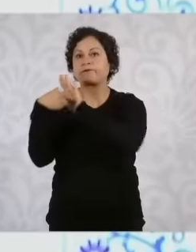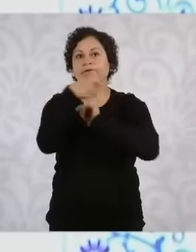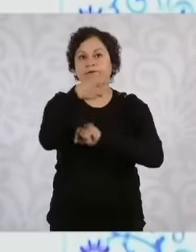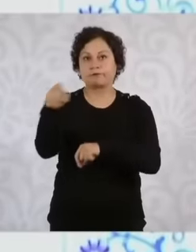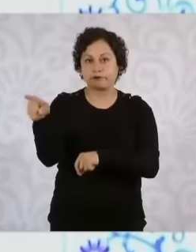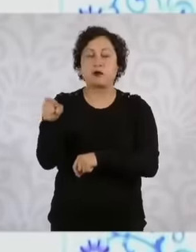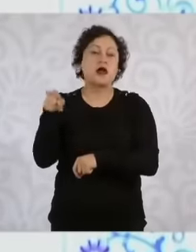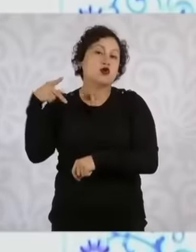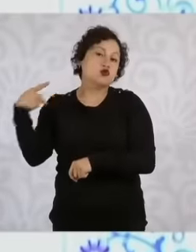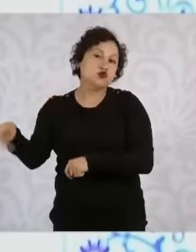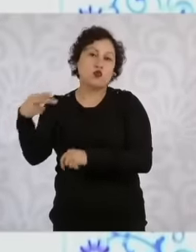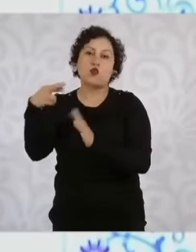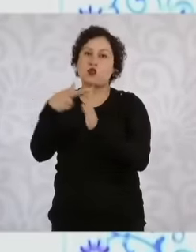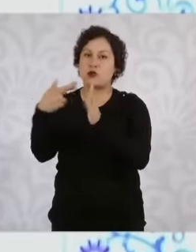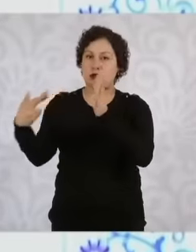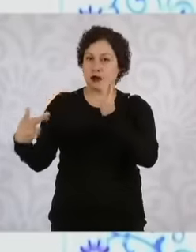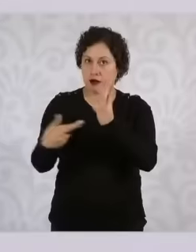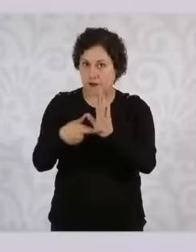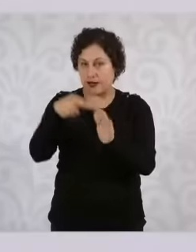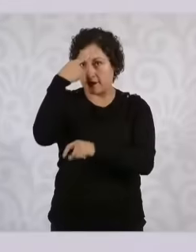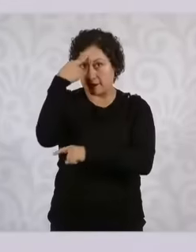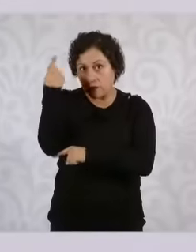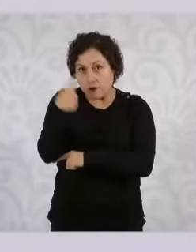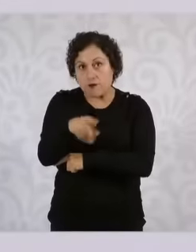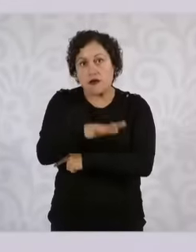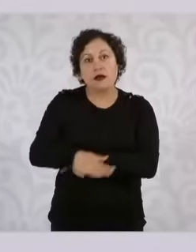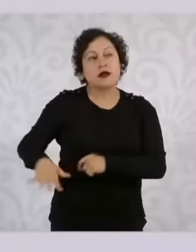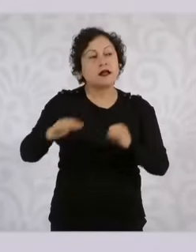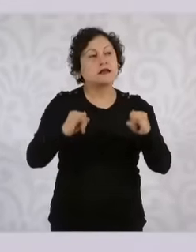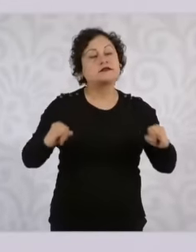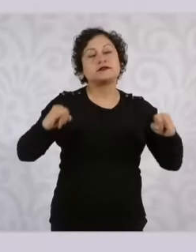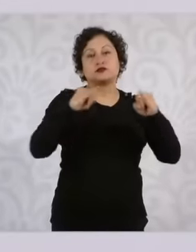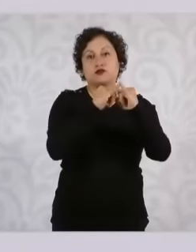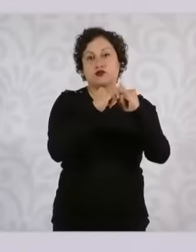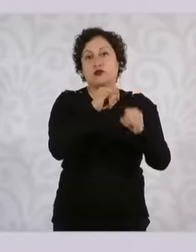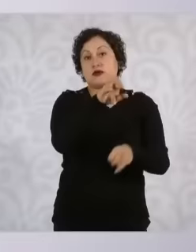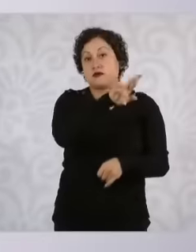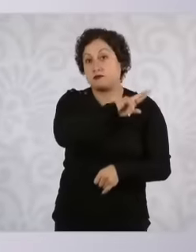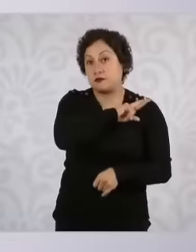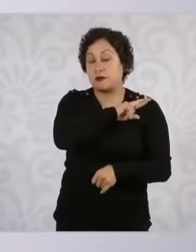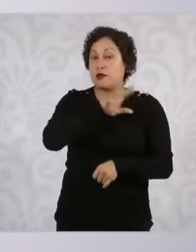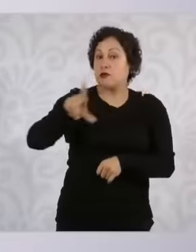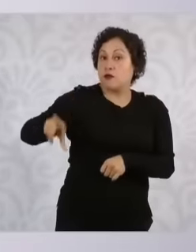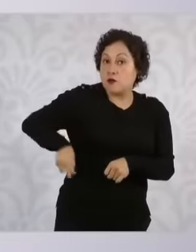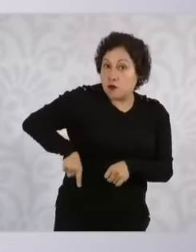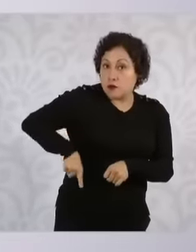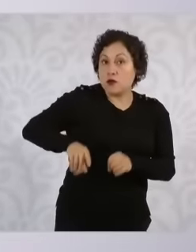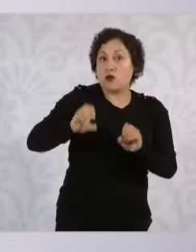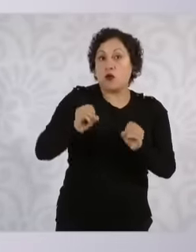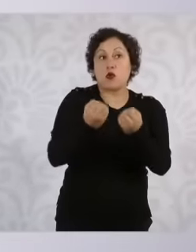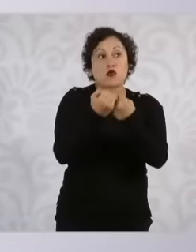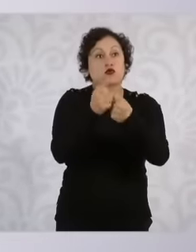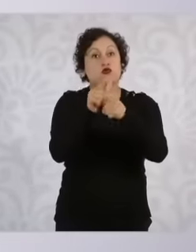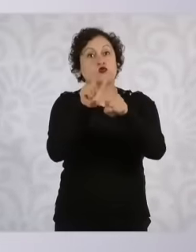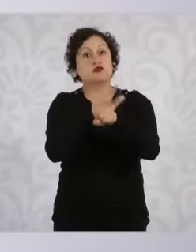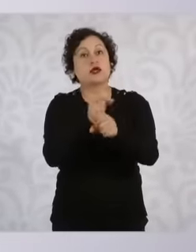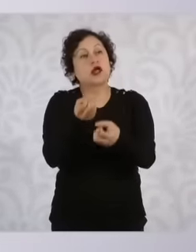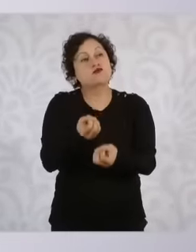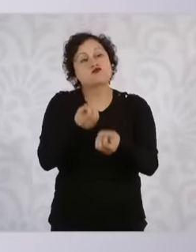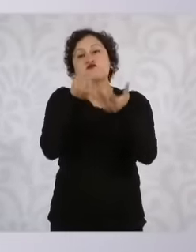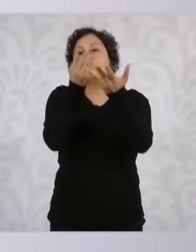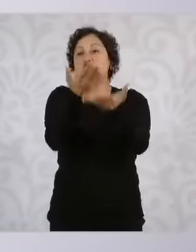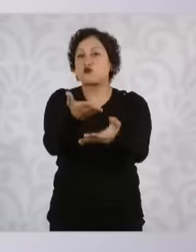institutions in the public, private or social sector to provide spaces for free of charge, guaranteeing